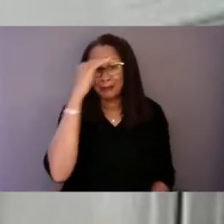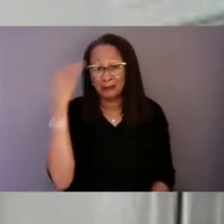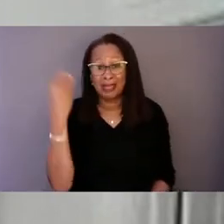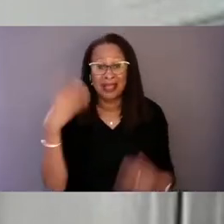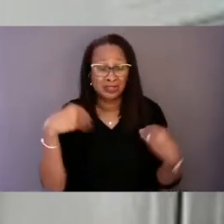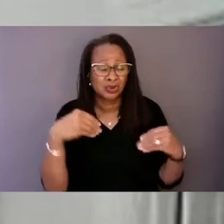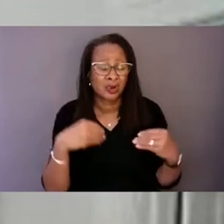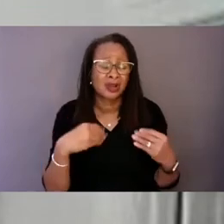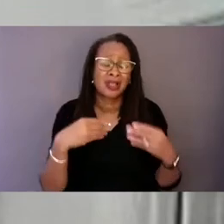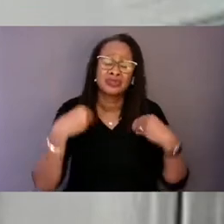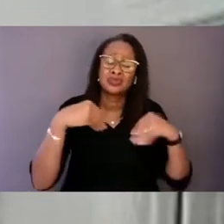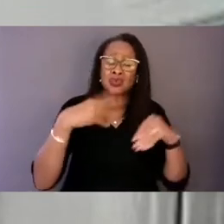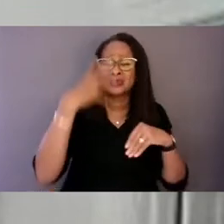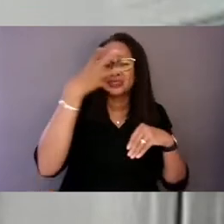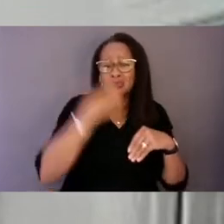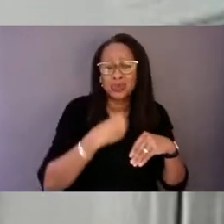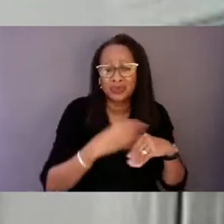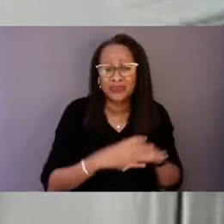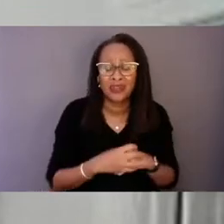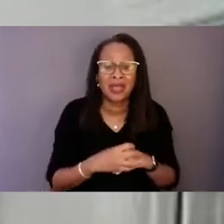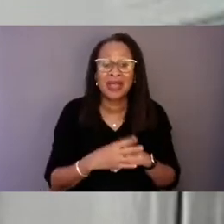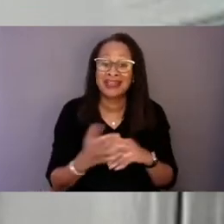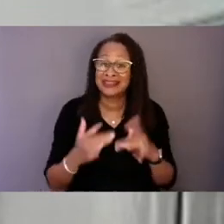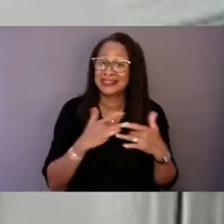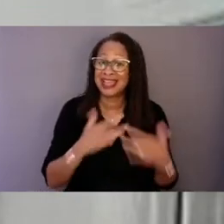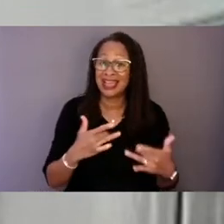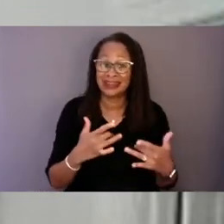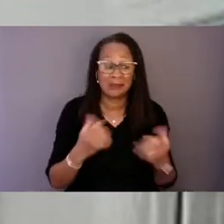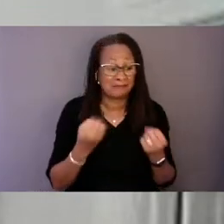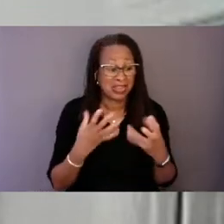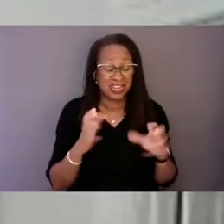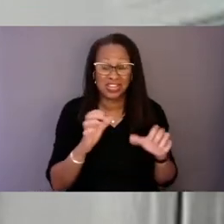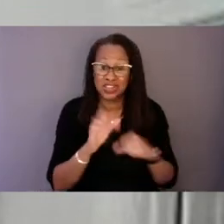in what was a food desert for many years.